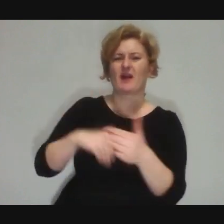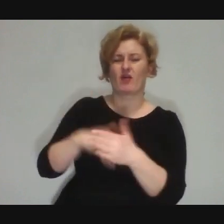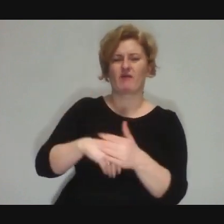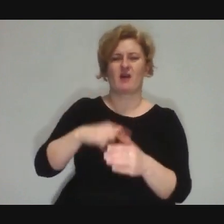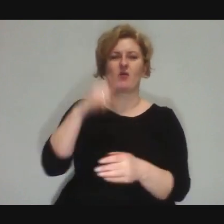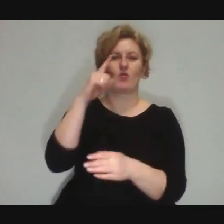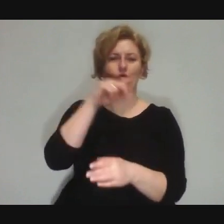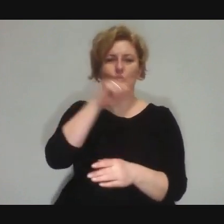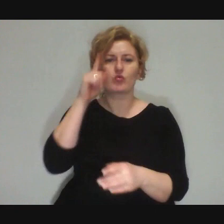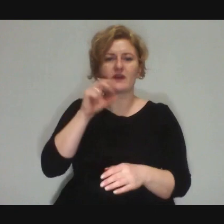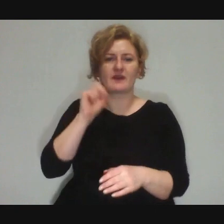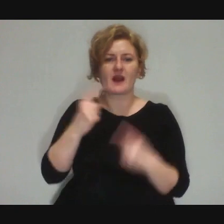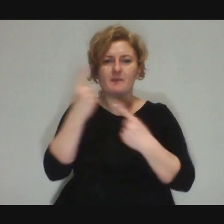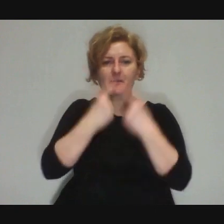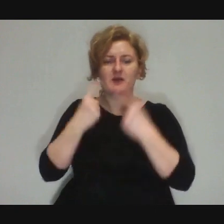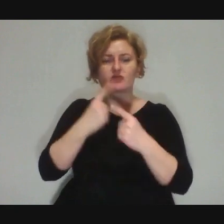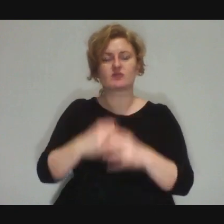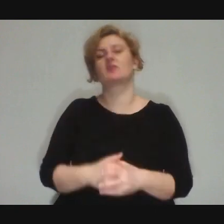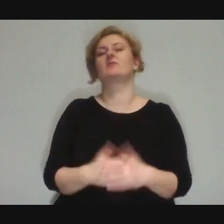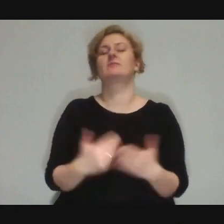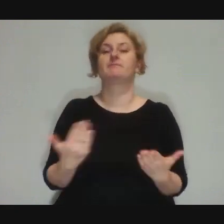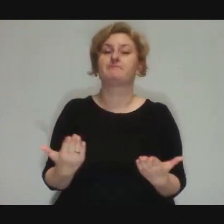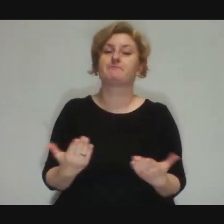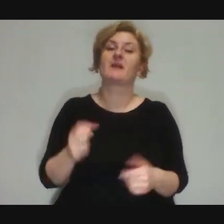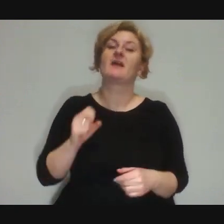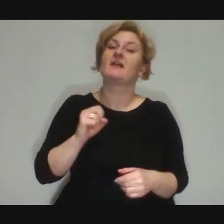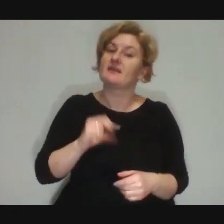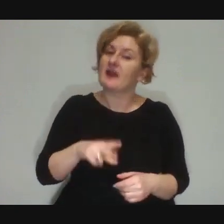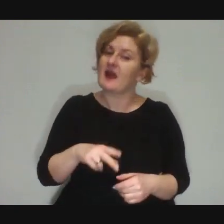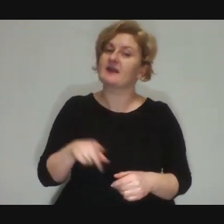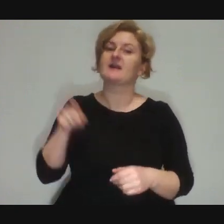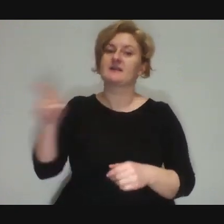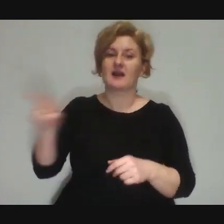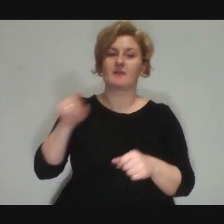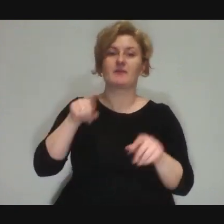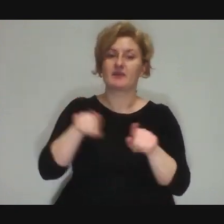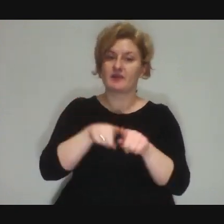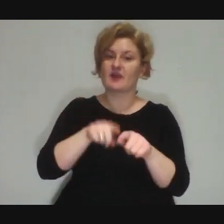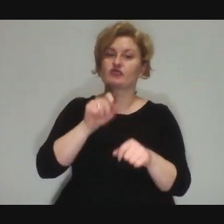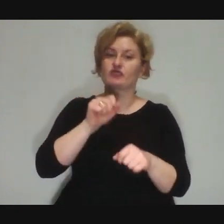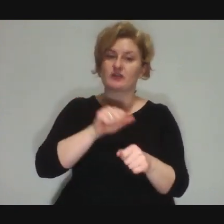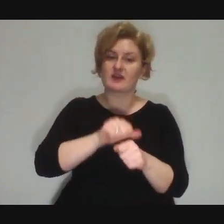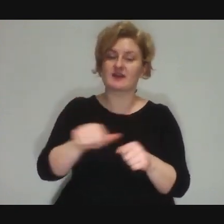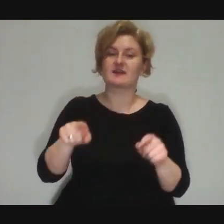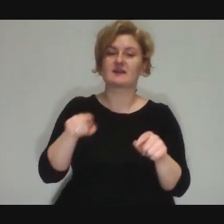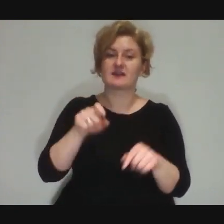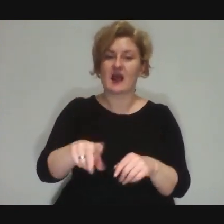And sometimes... There are such people there, there are alcohol problems,